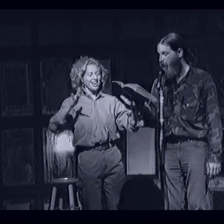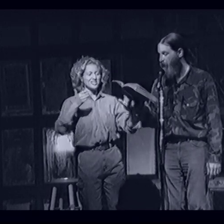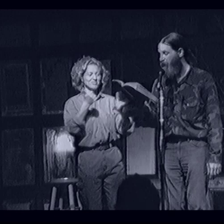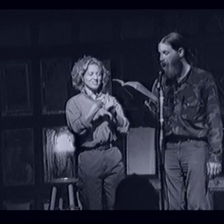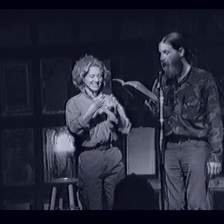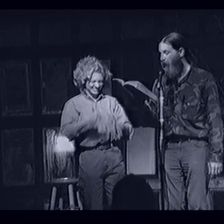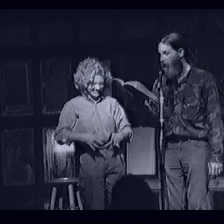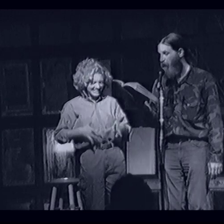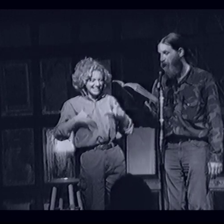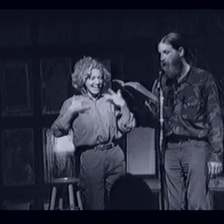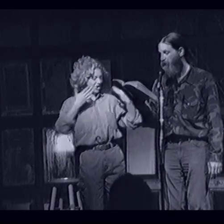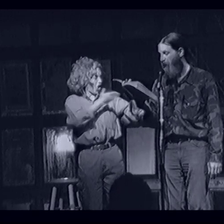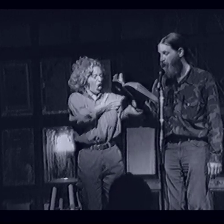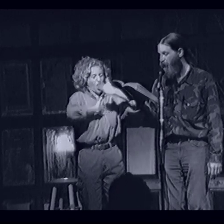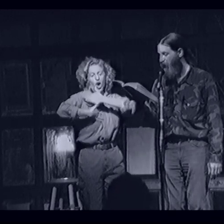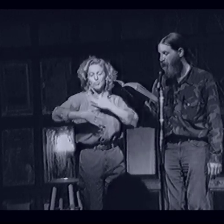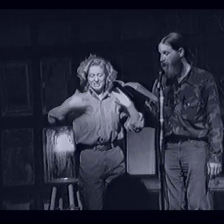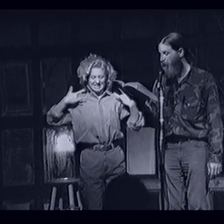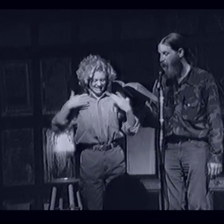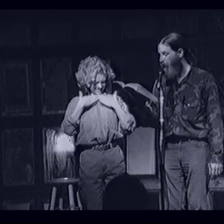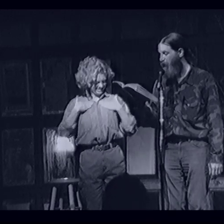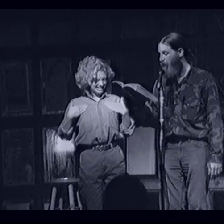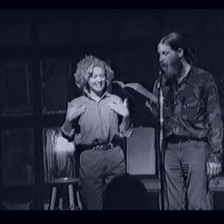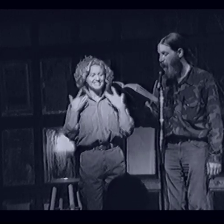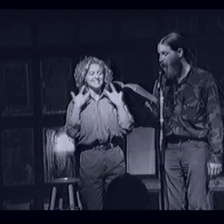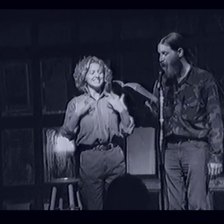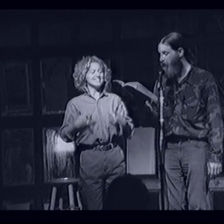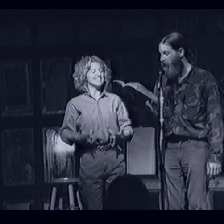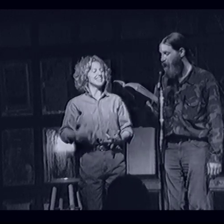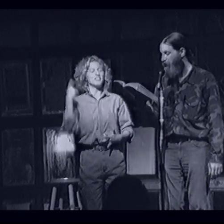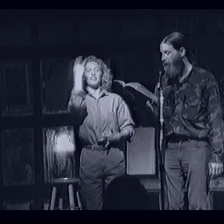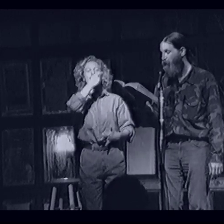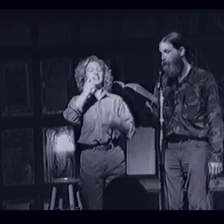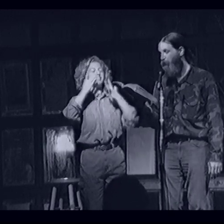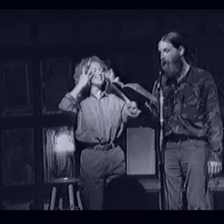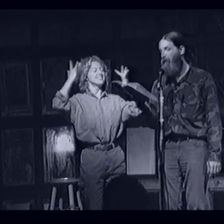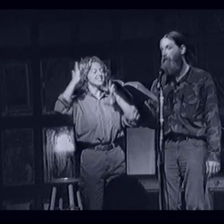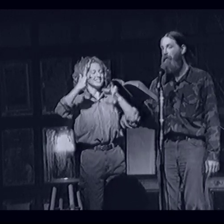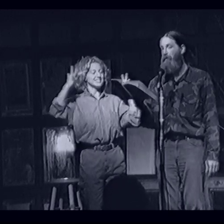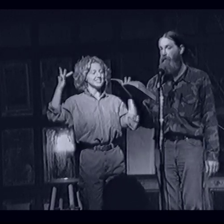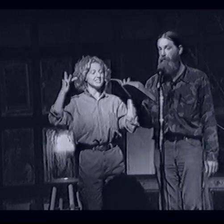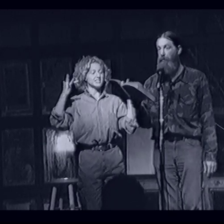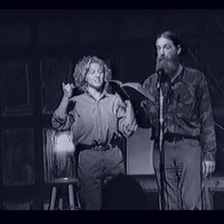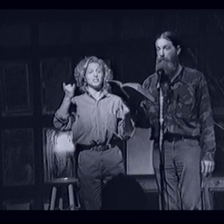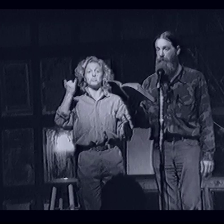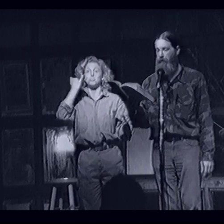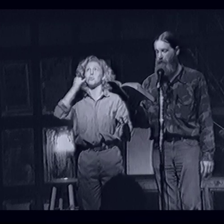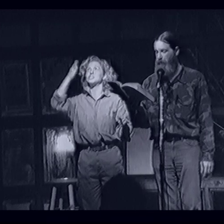Armpits and chest and belly and face that would bring Zeus to his knees